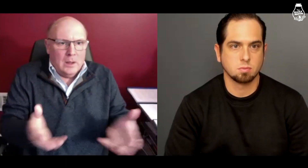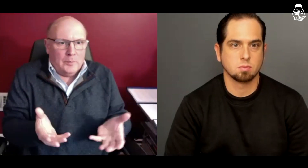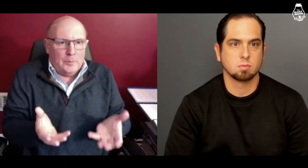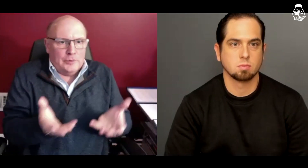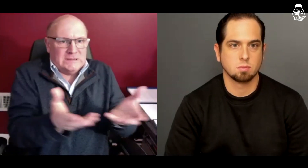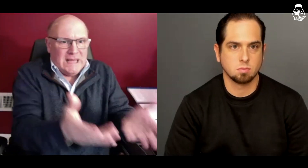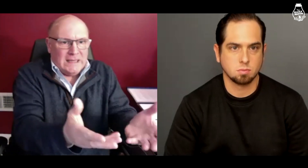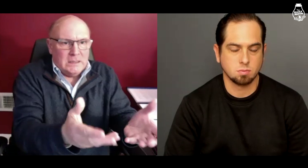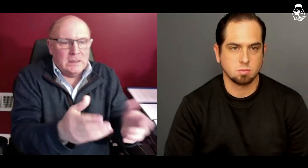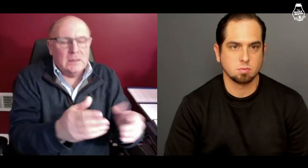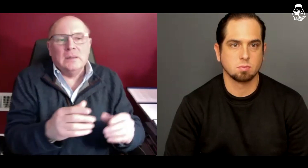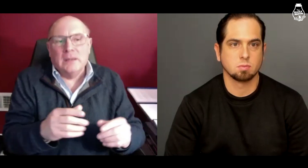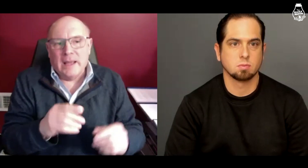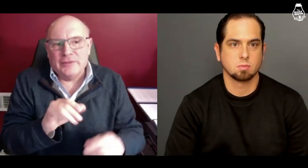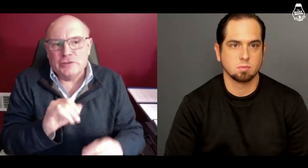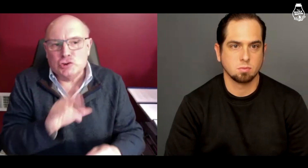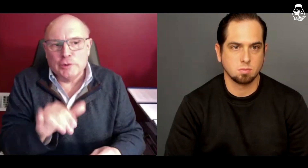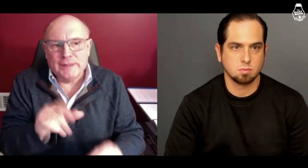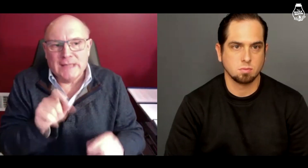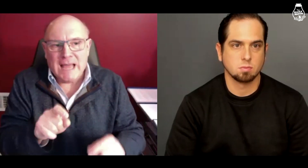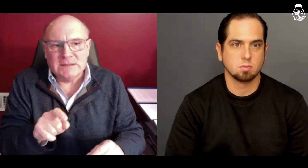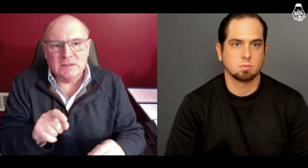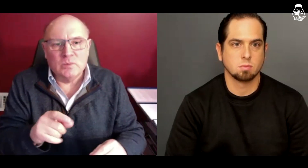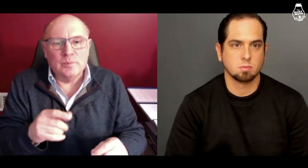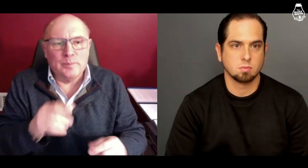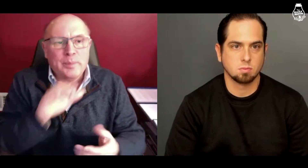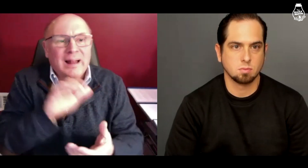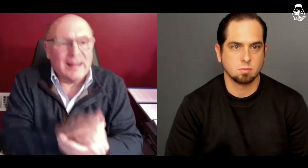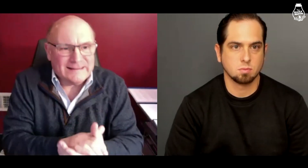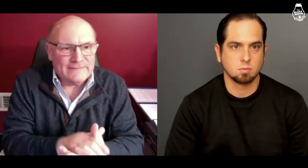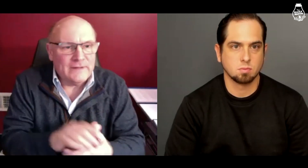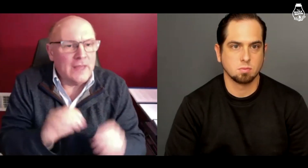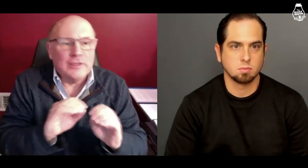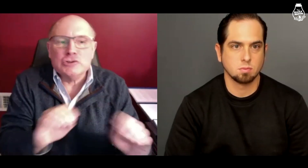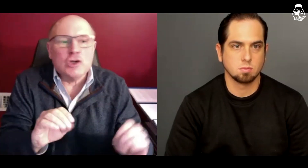all of it must be presented to the jury for them to believe